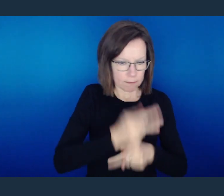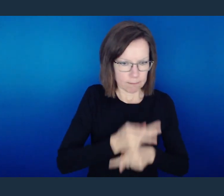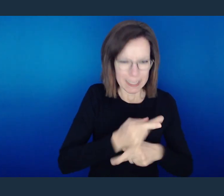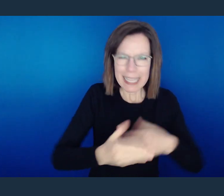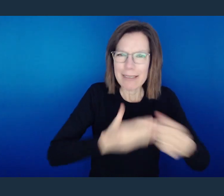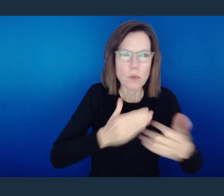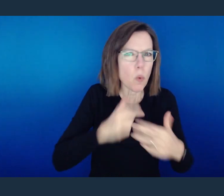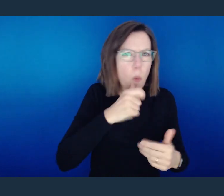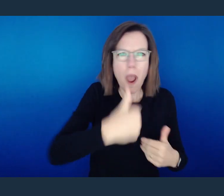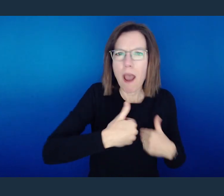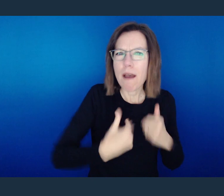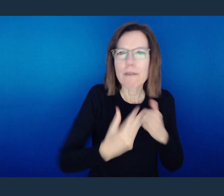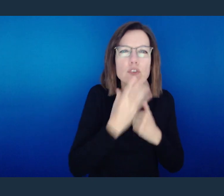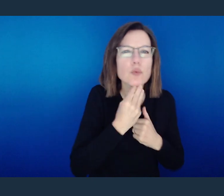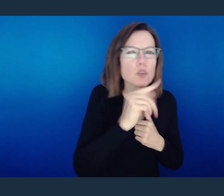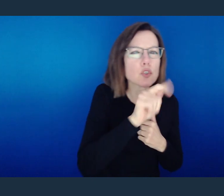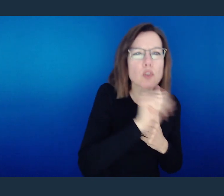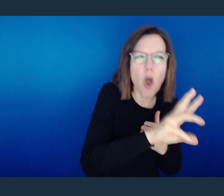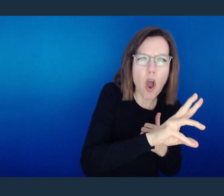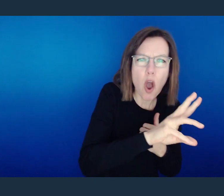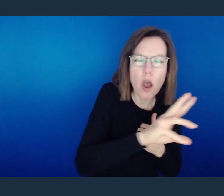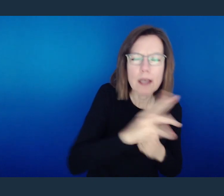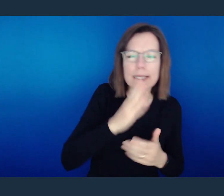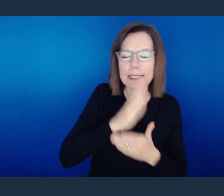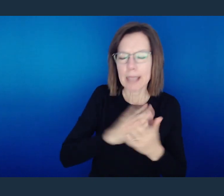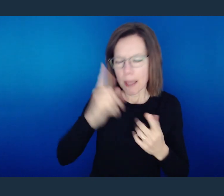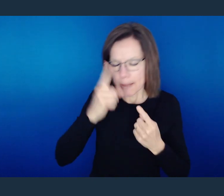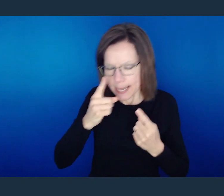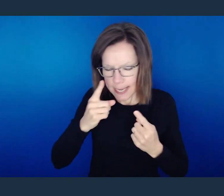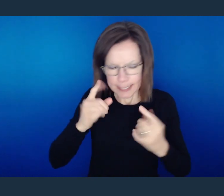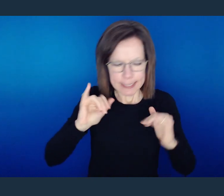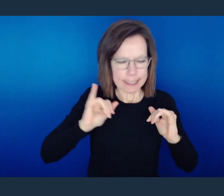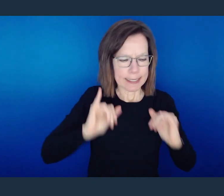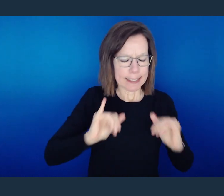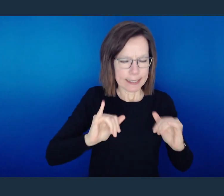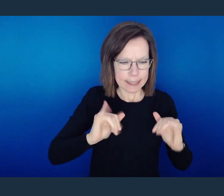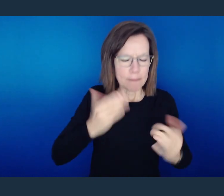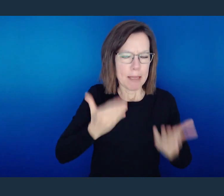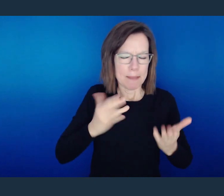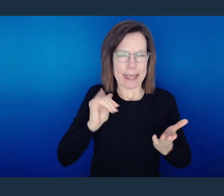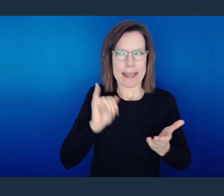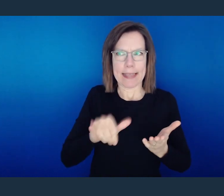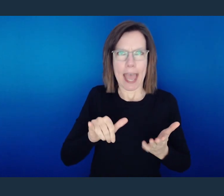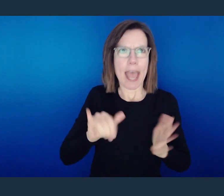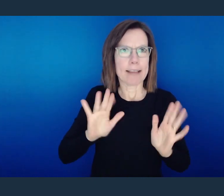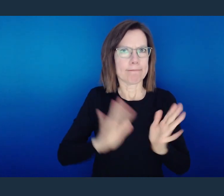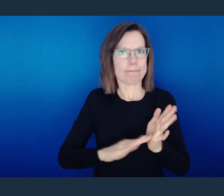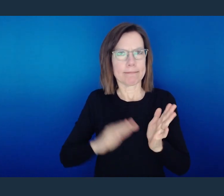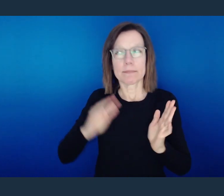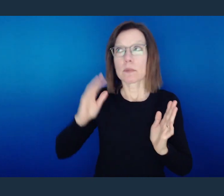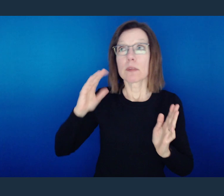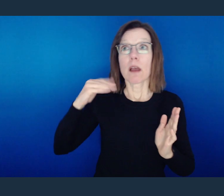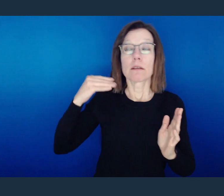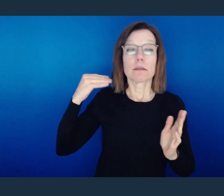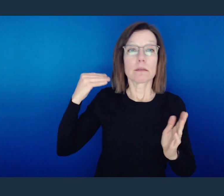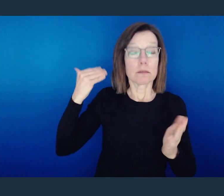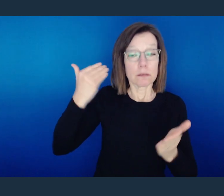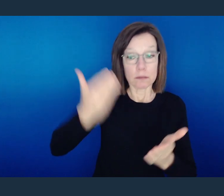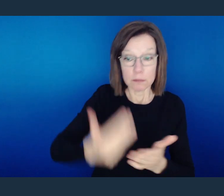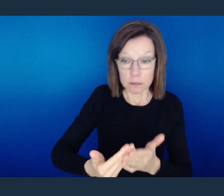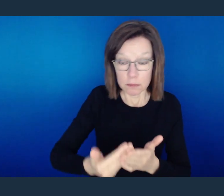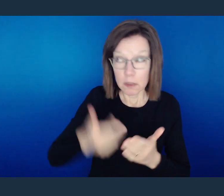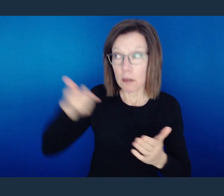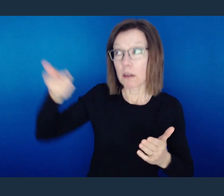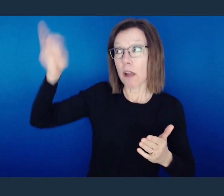bears witness, and their conflicting thoughts accuse or even excuse them on that day when,